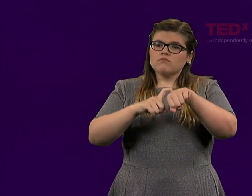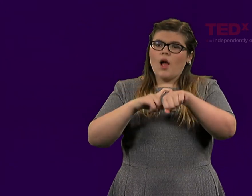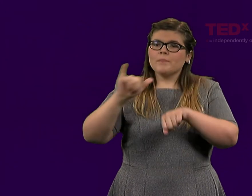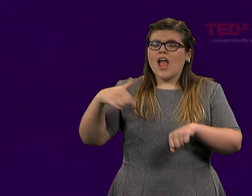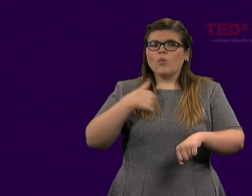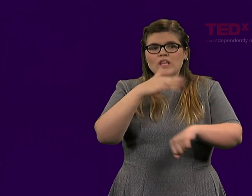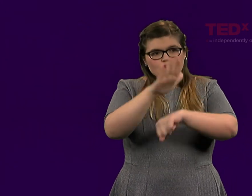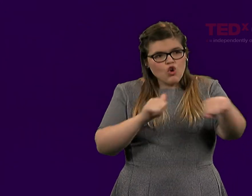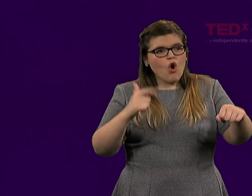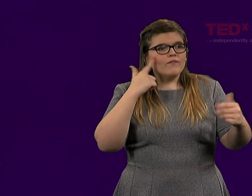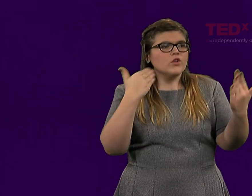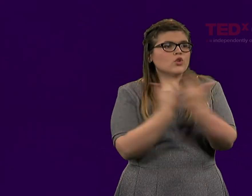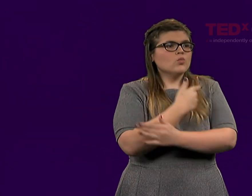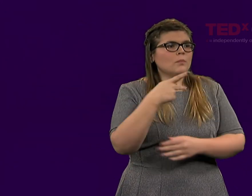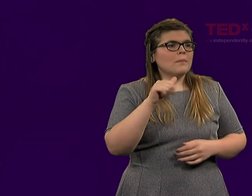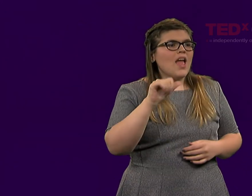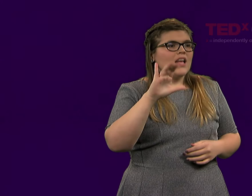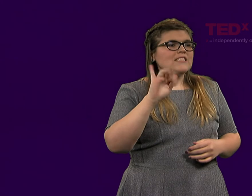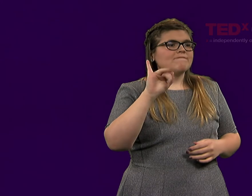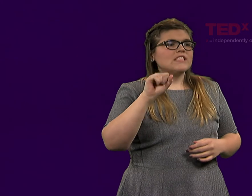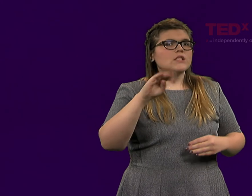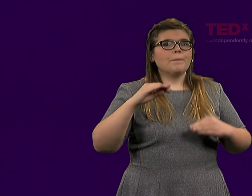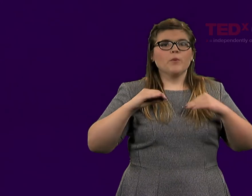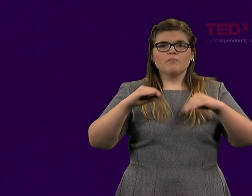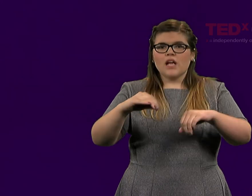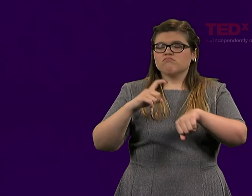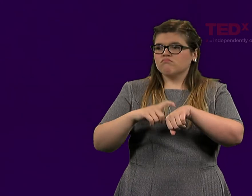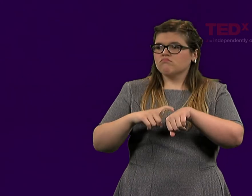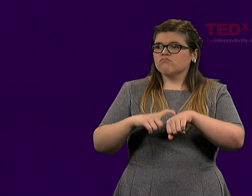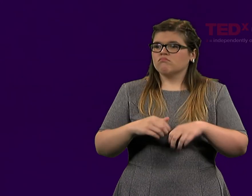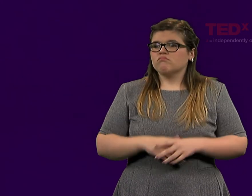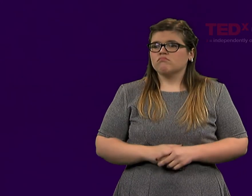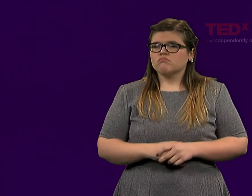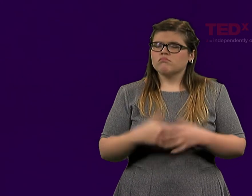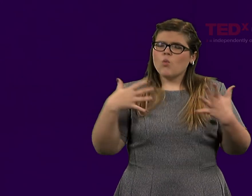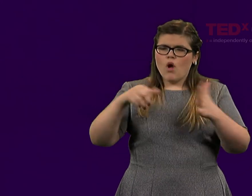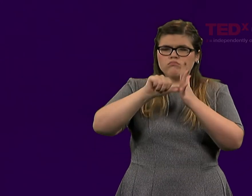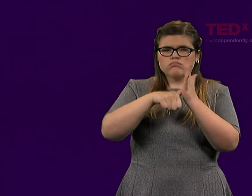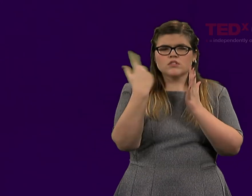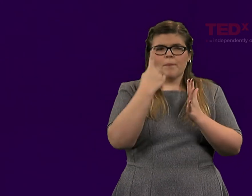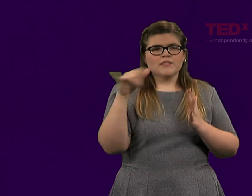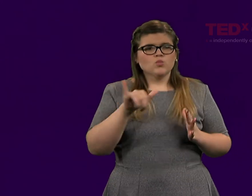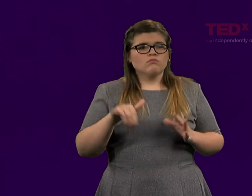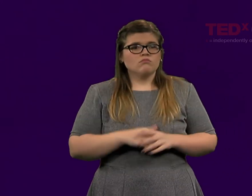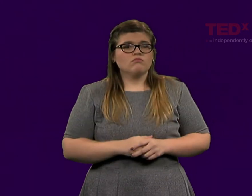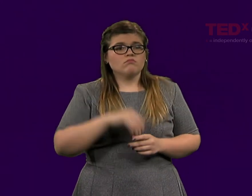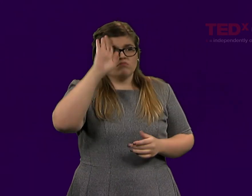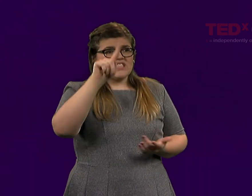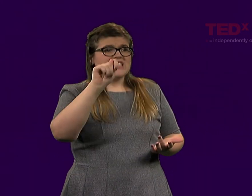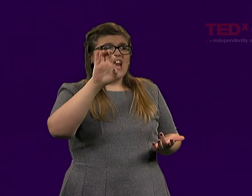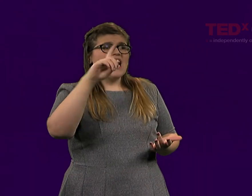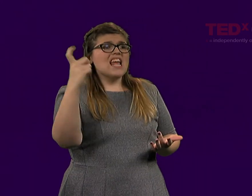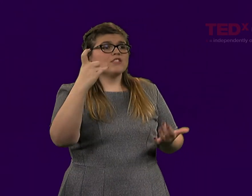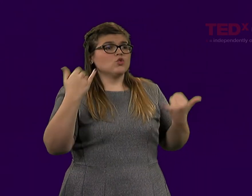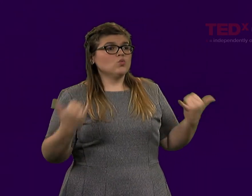that we call for new pacifist movements. I want to take a moment and emphasize today's TEDx